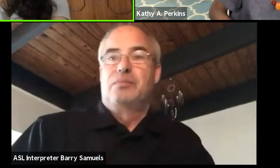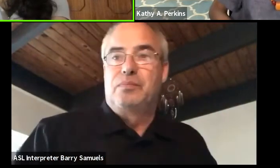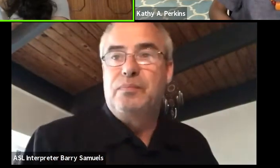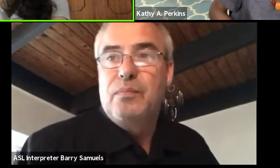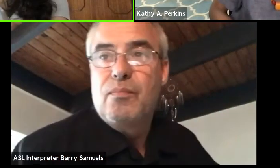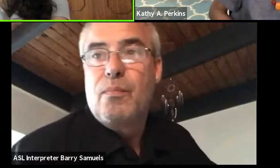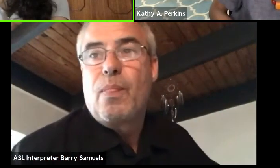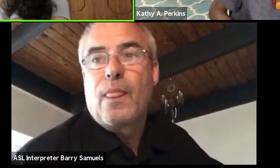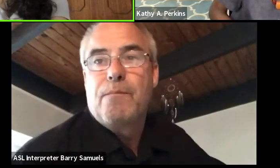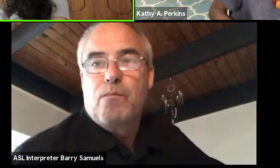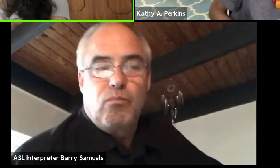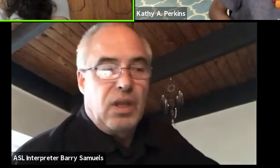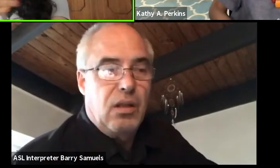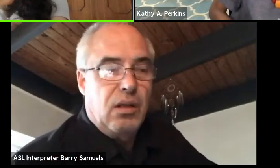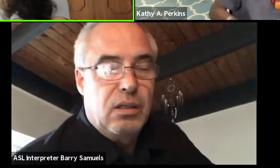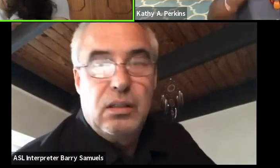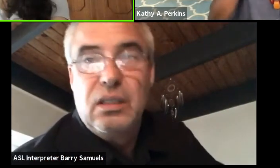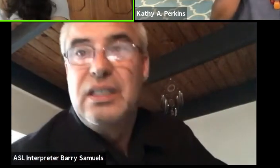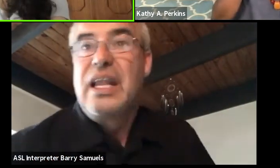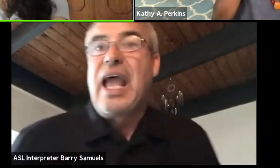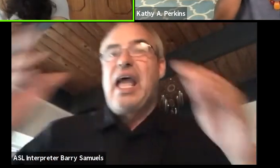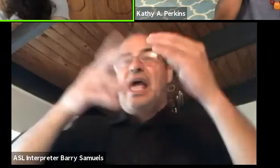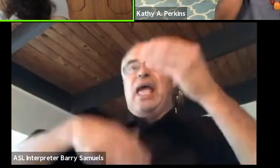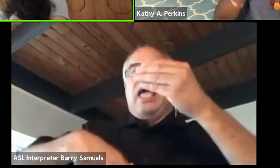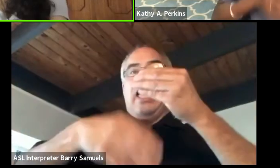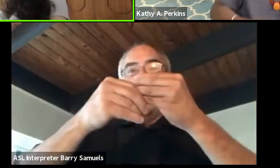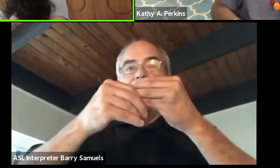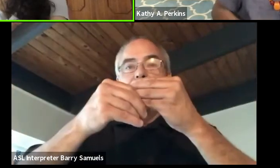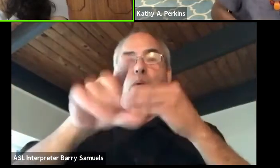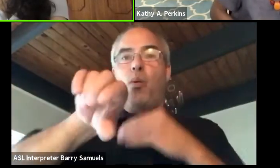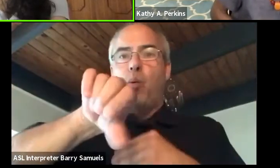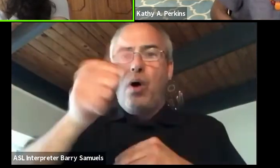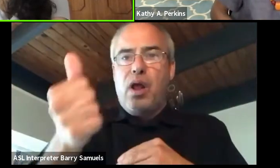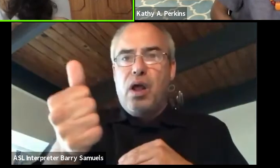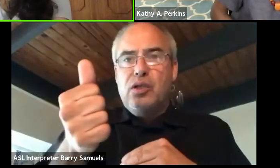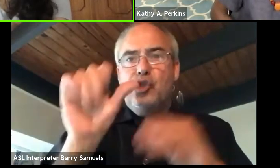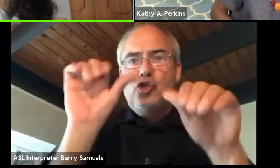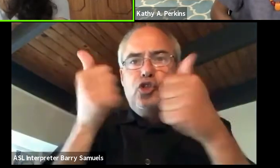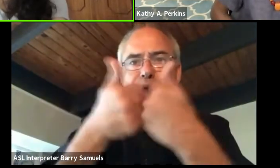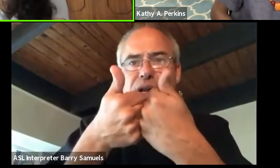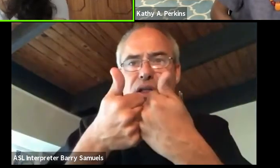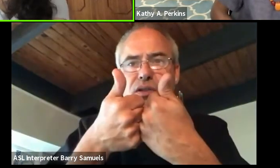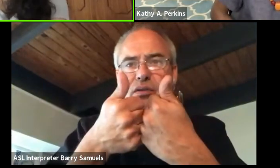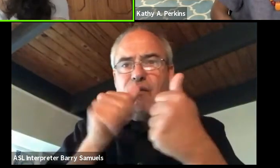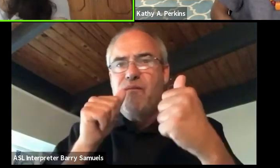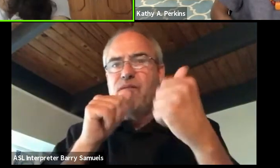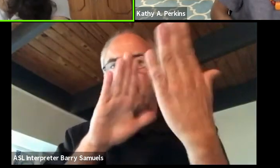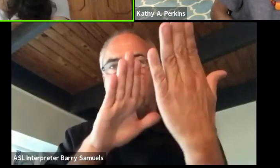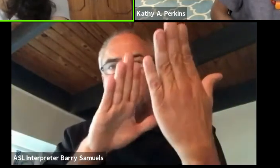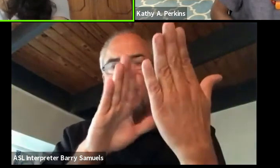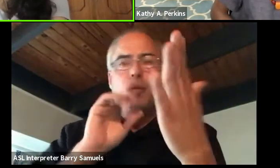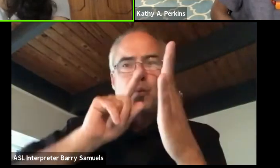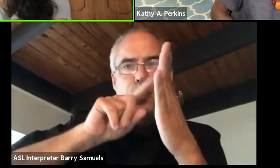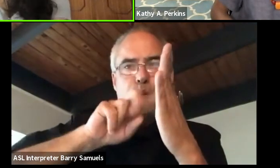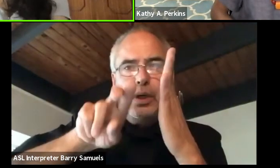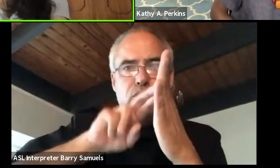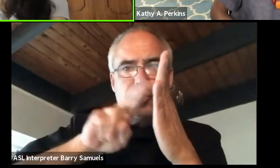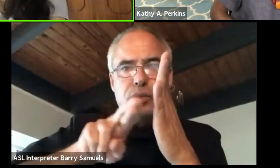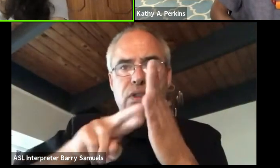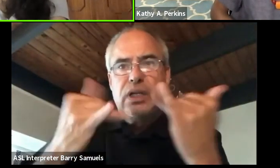Just to add onto that, one of the other challenges that we're thinking or facing, as a producer here as I think about the creative exchanges,